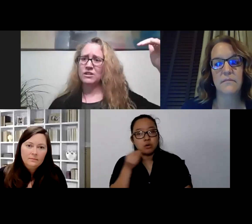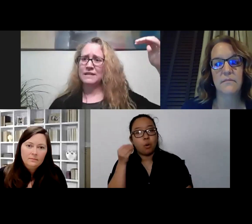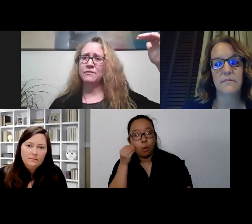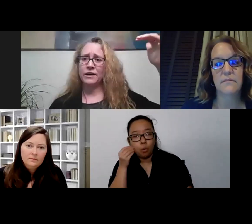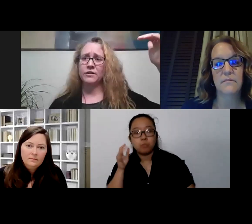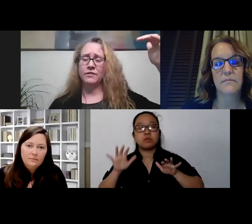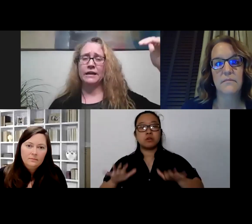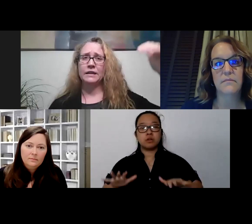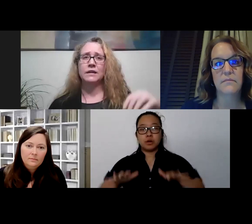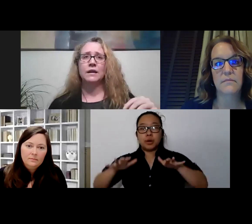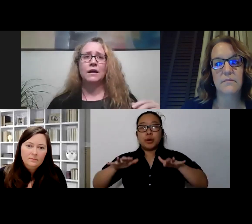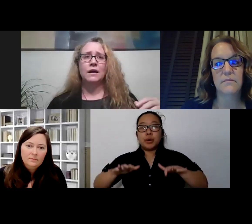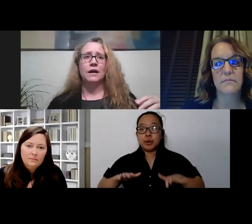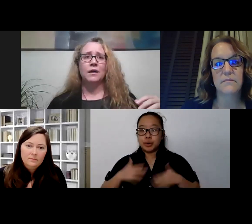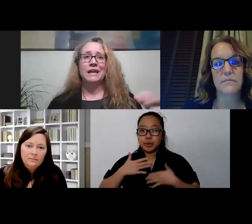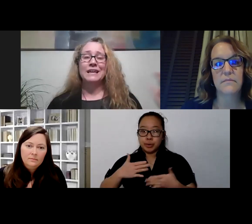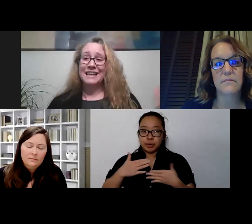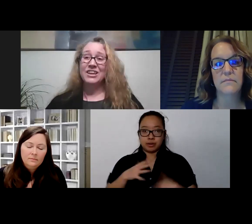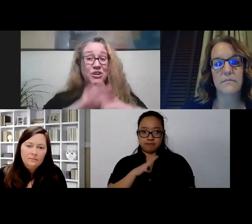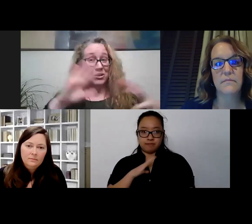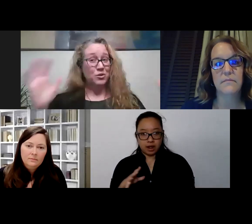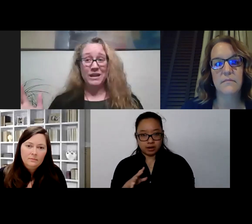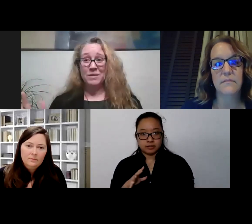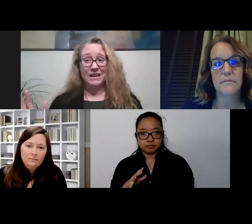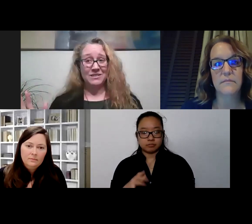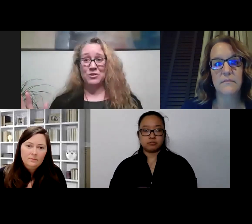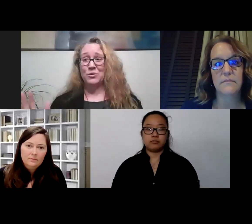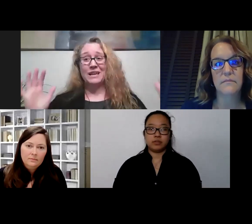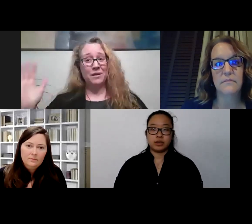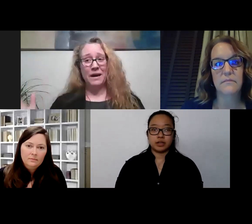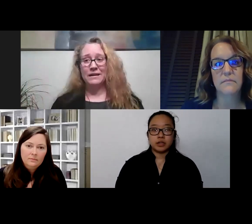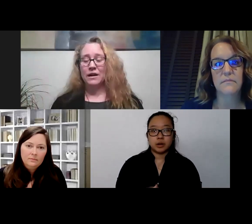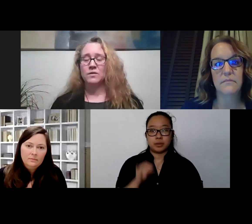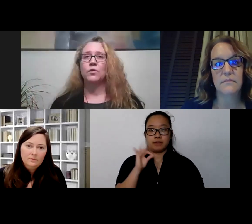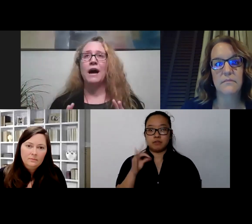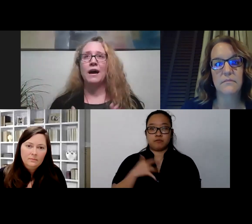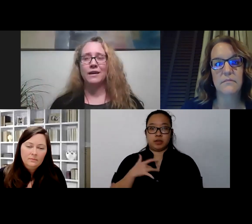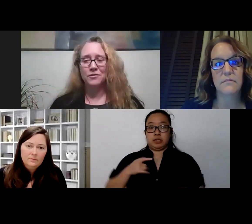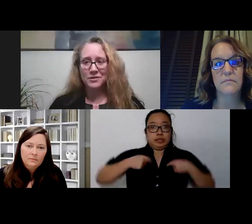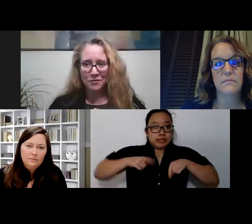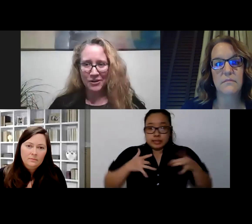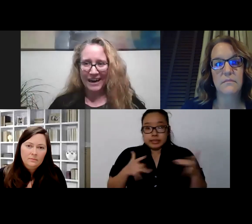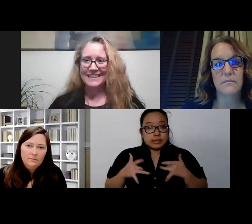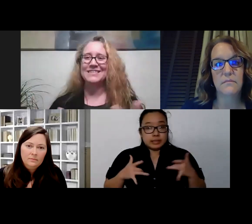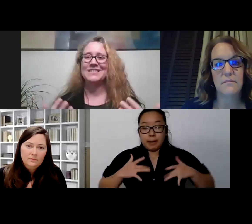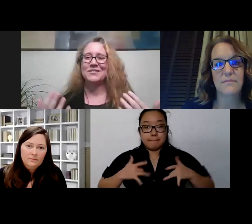which is that fight or flight, it can take a good 20 minutes or so to get back down. So give yourself grace.